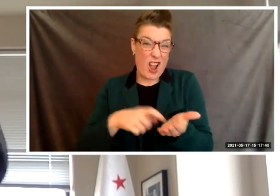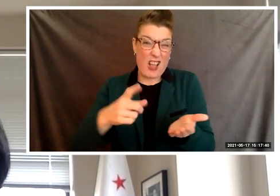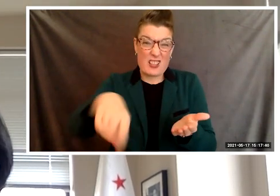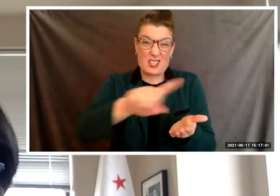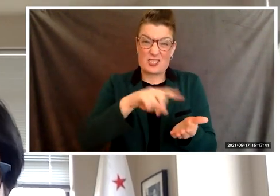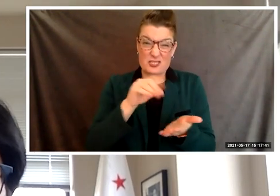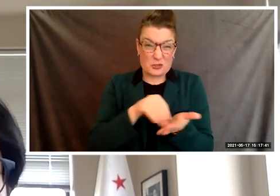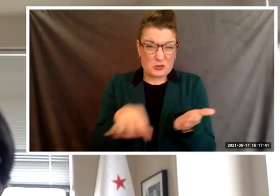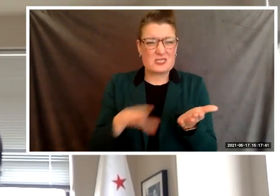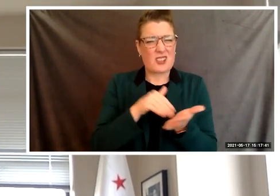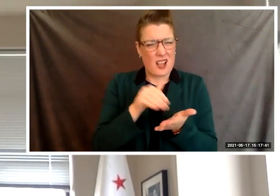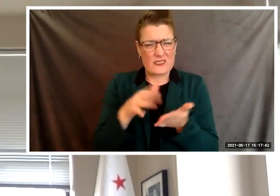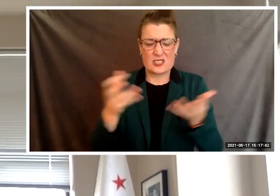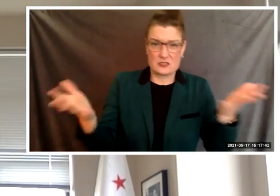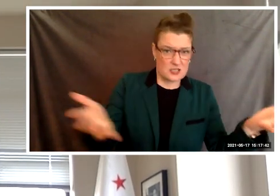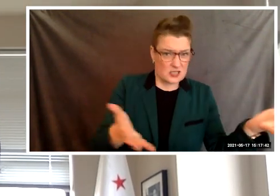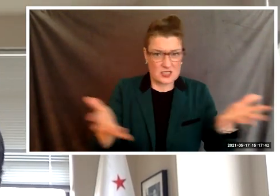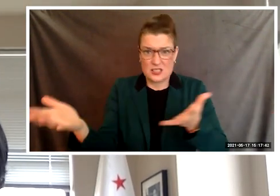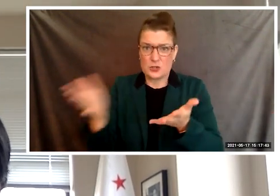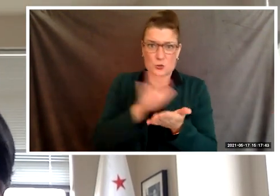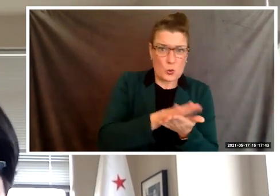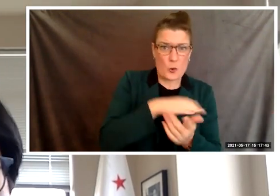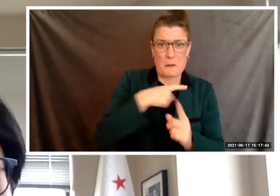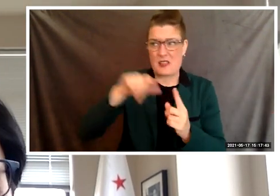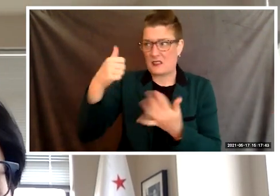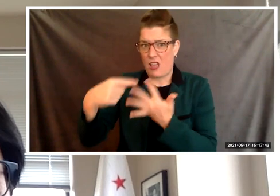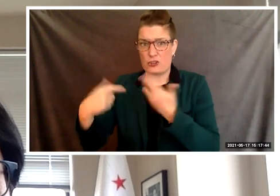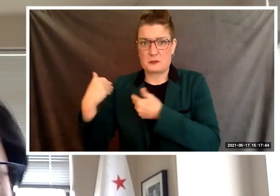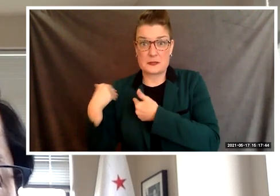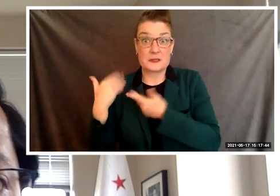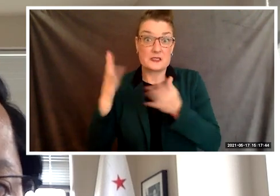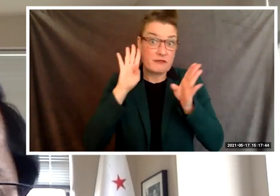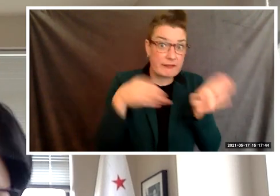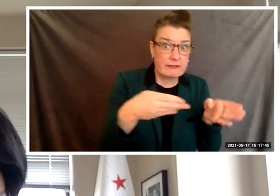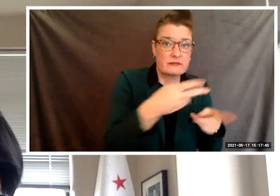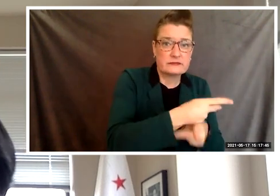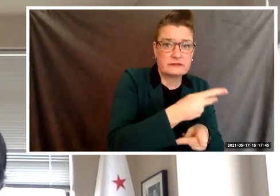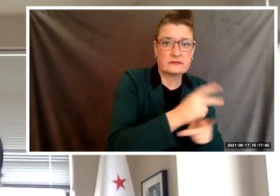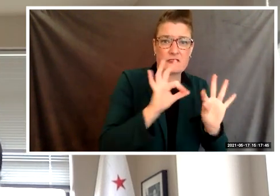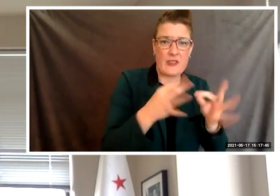some of you have had to care for a sick loved ones, work multiple jobs or care